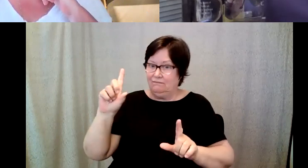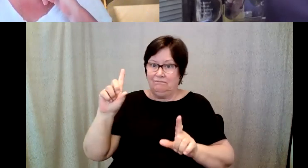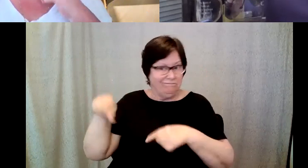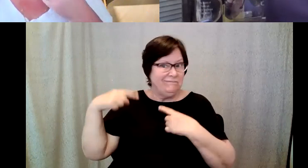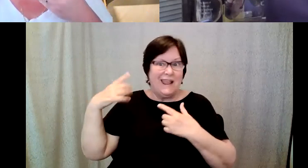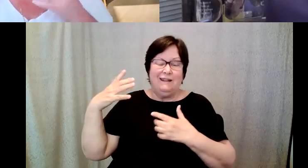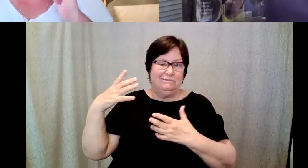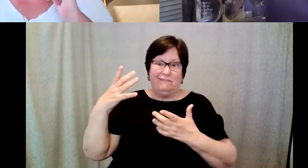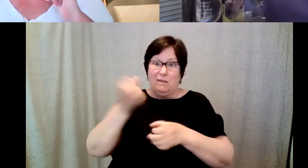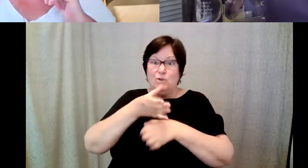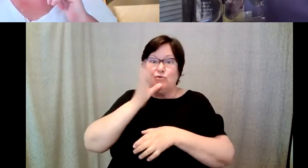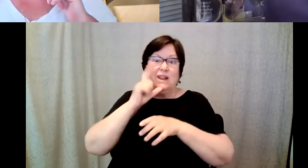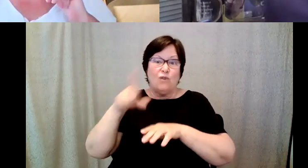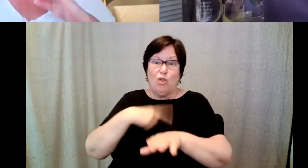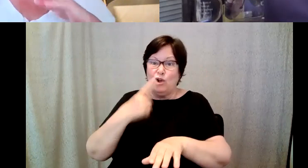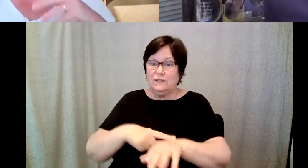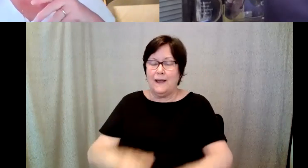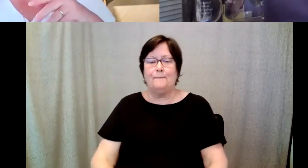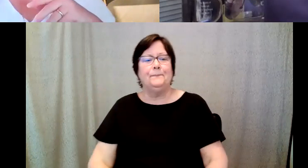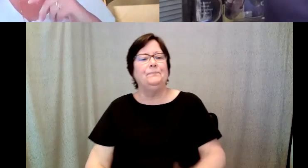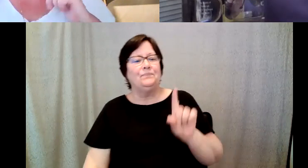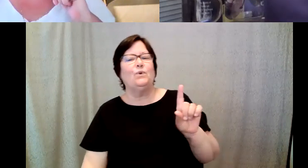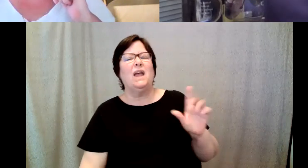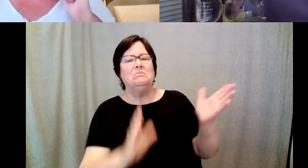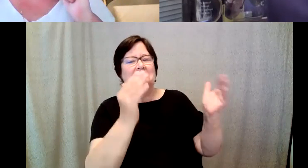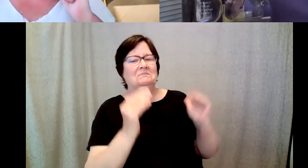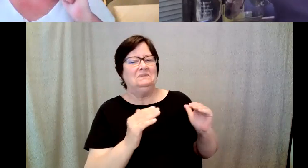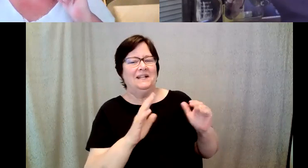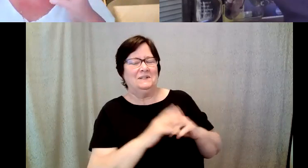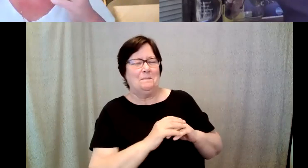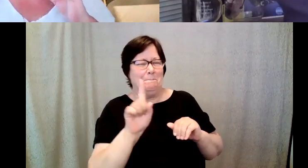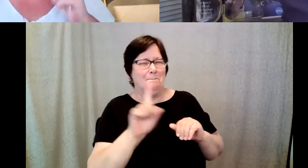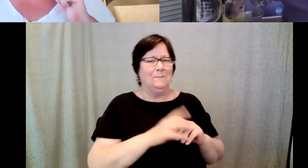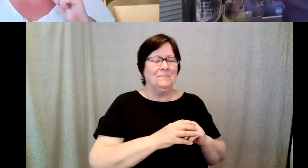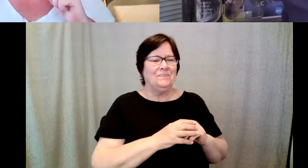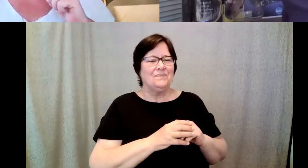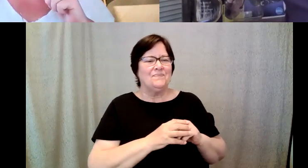Kelly Redder: So let's take the next step here and why don't you share a little bit